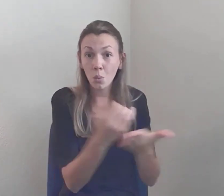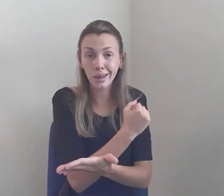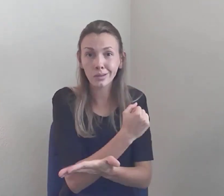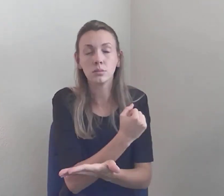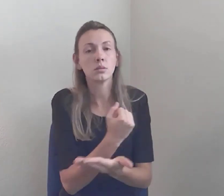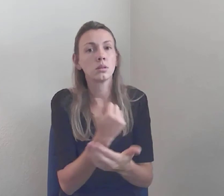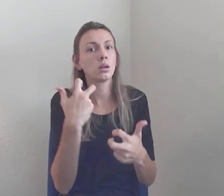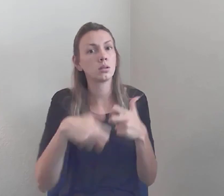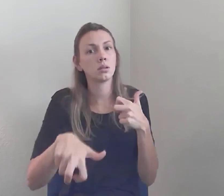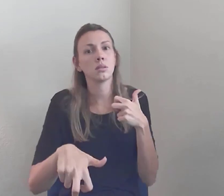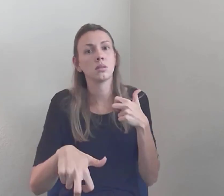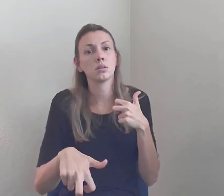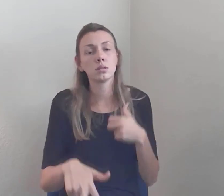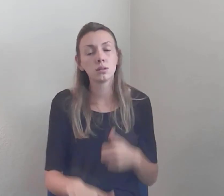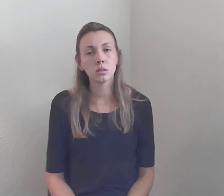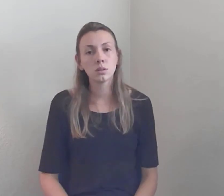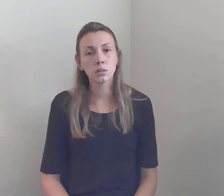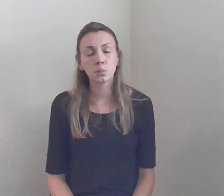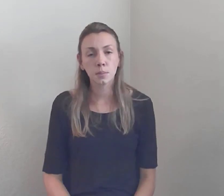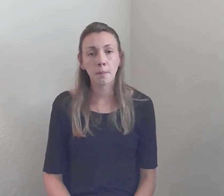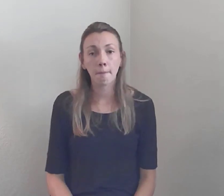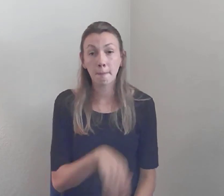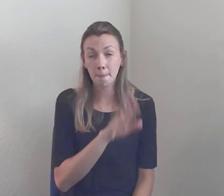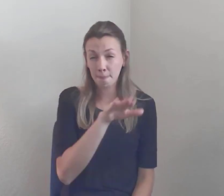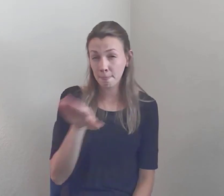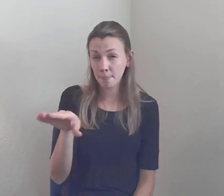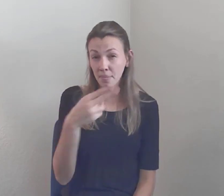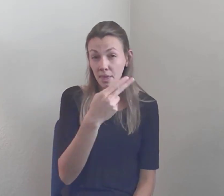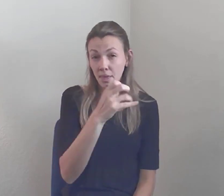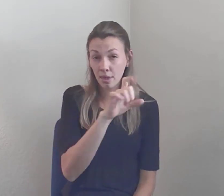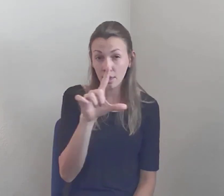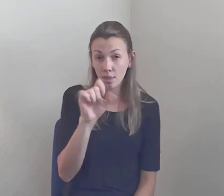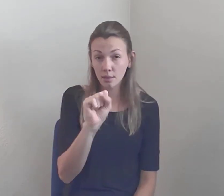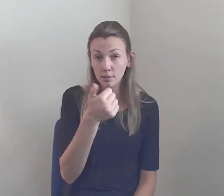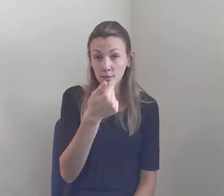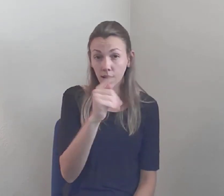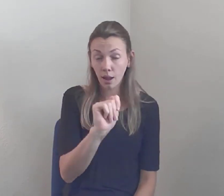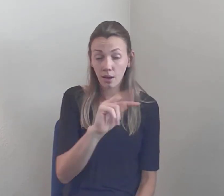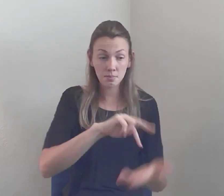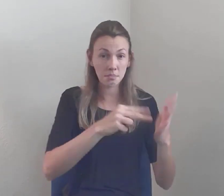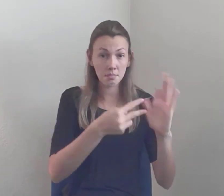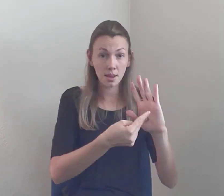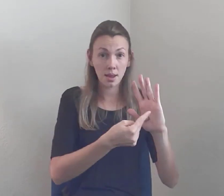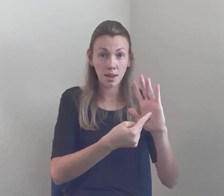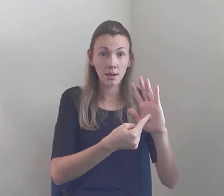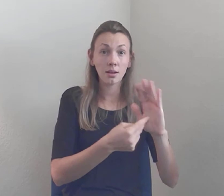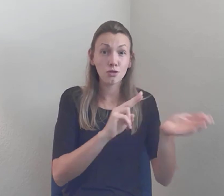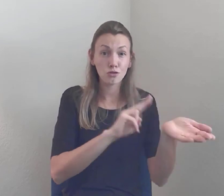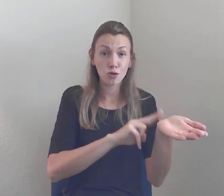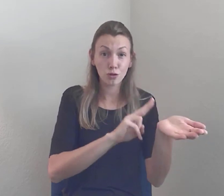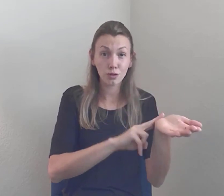Did you know that the HEALS Act seeks to limit nursing facility's obligations under employment rights laws...